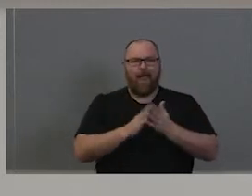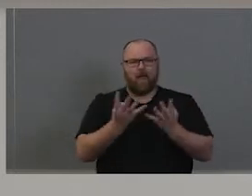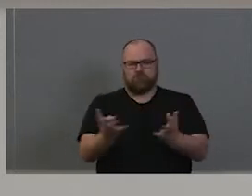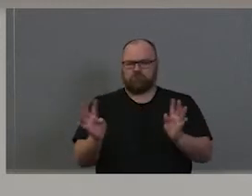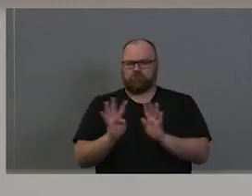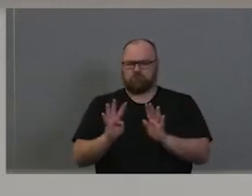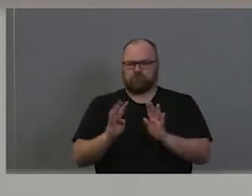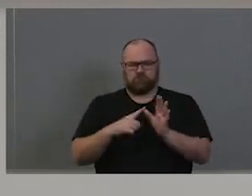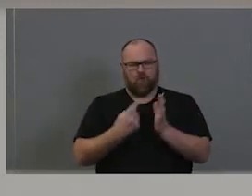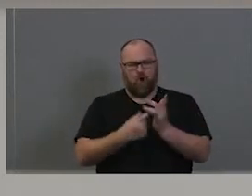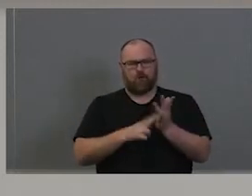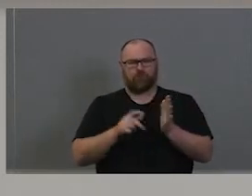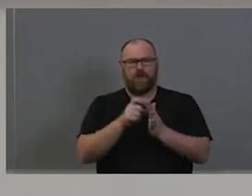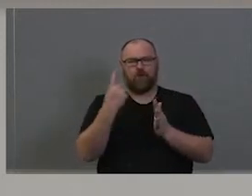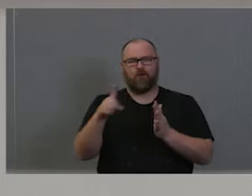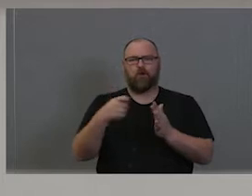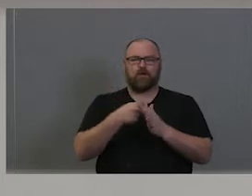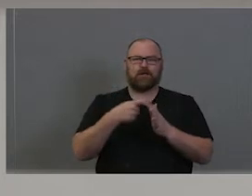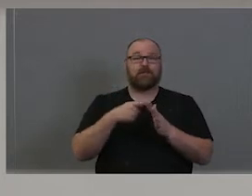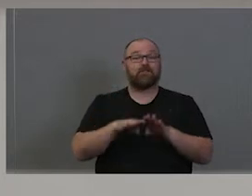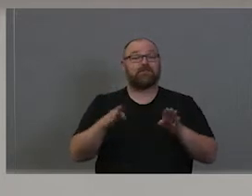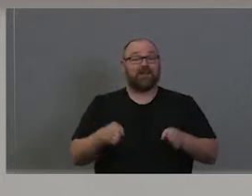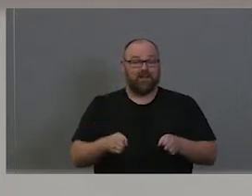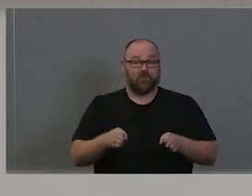So if we're ready, please, can we roll the film?